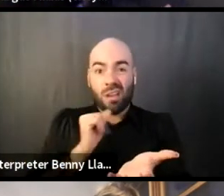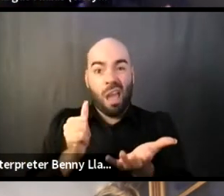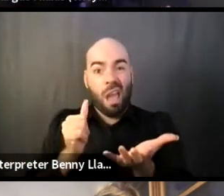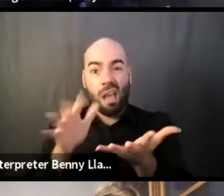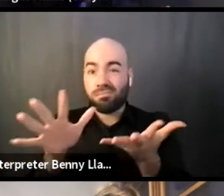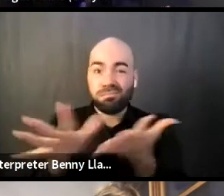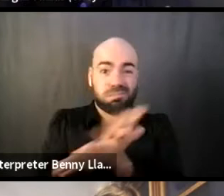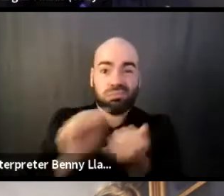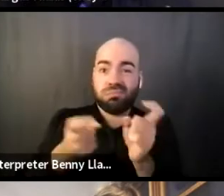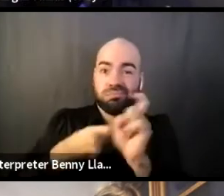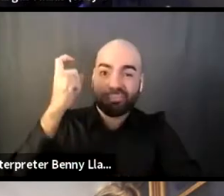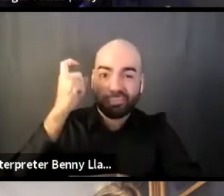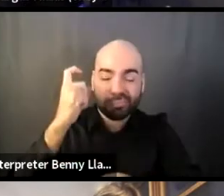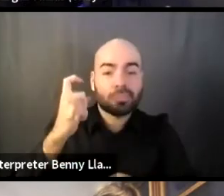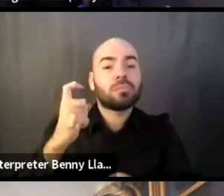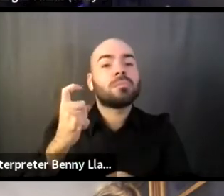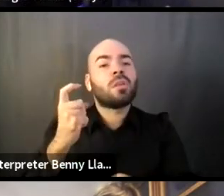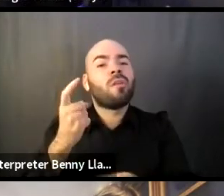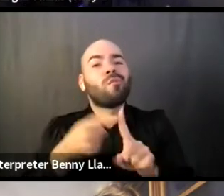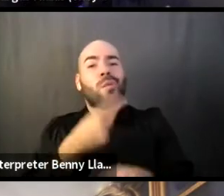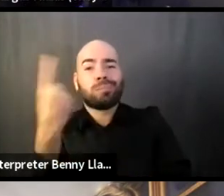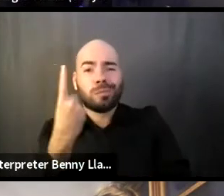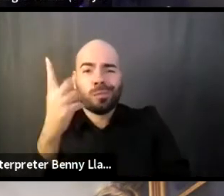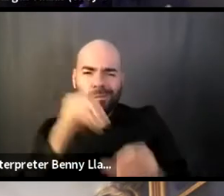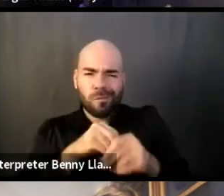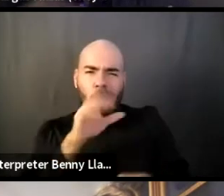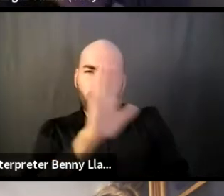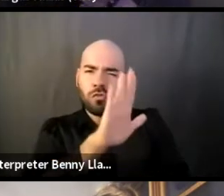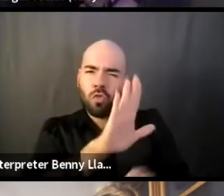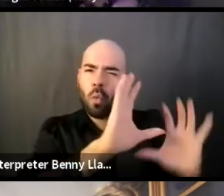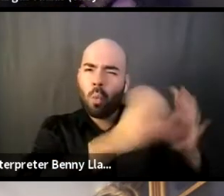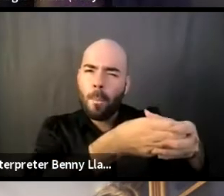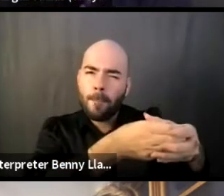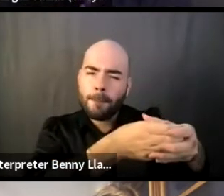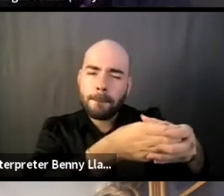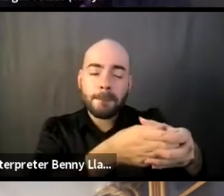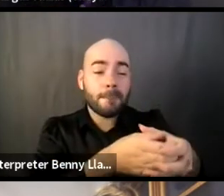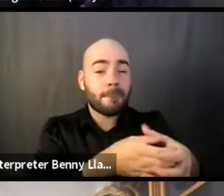by someone within your org who might have some work to do?